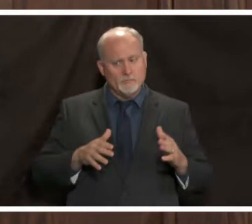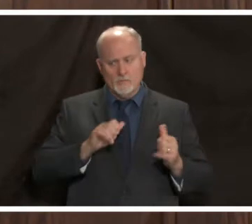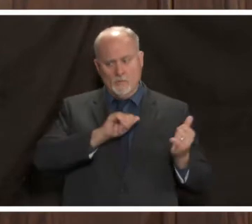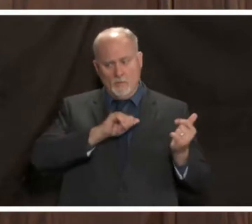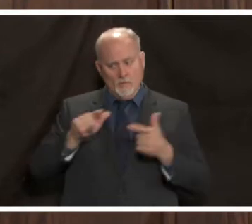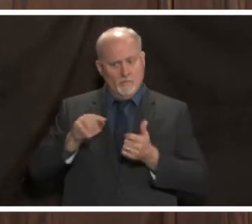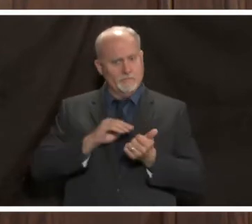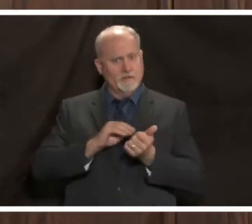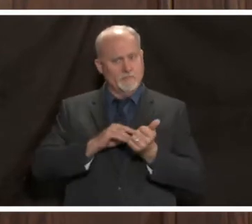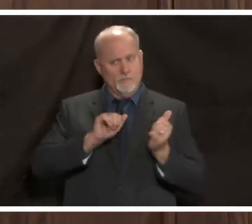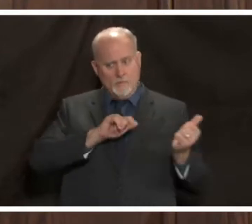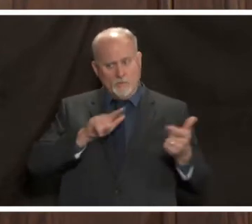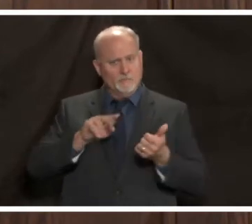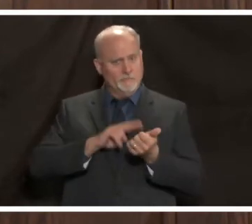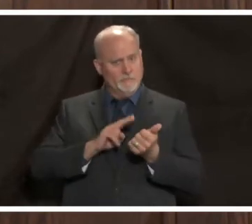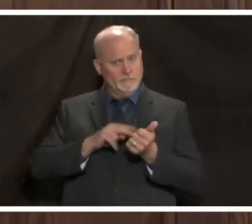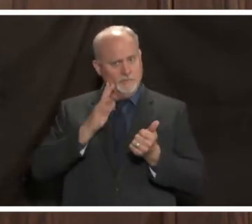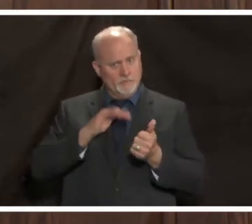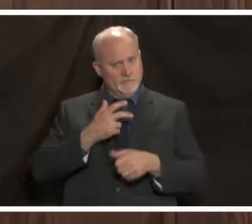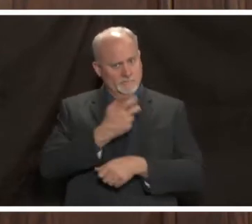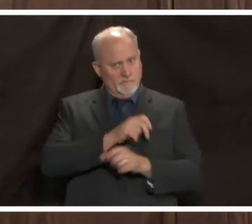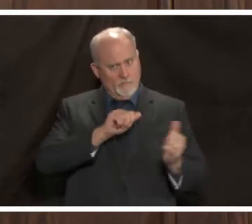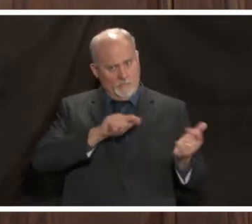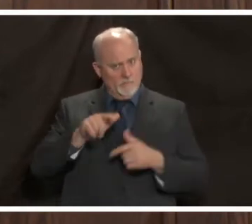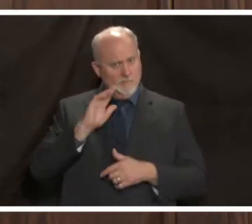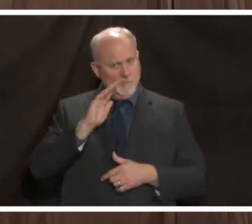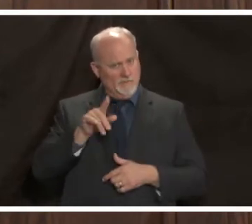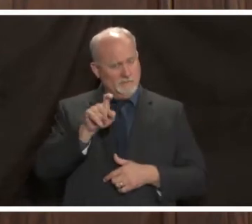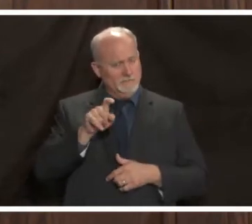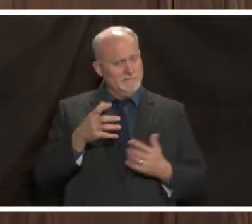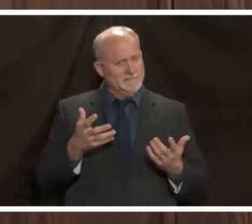front line will they be able to get vaccinated some hard decisions will have to be made